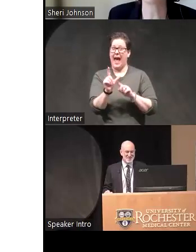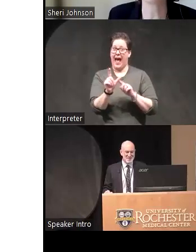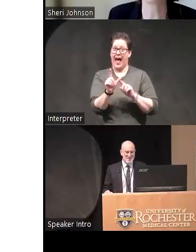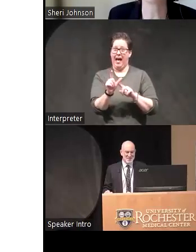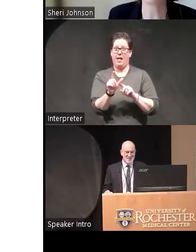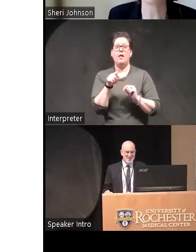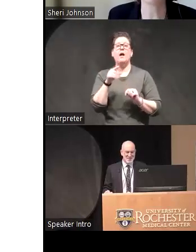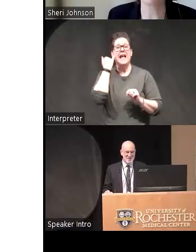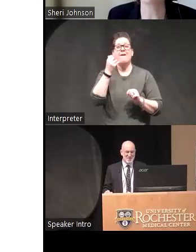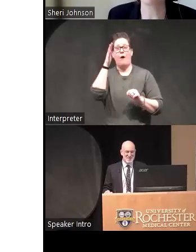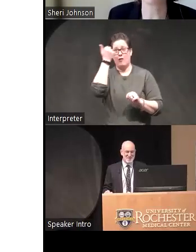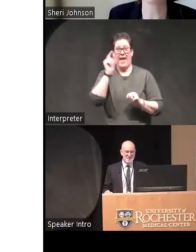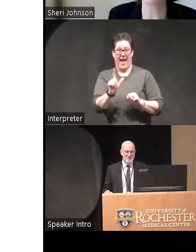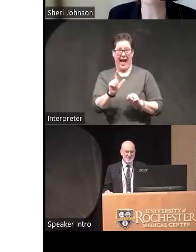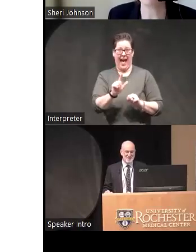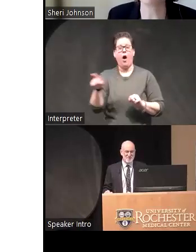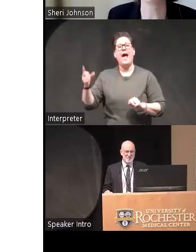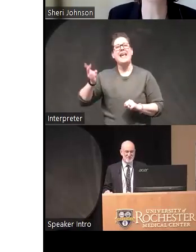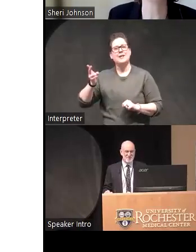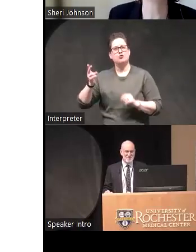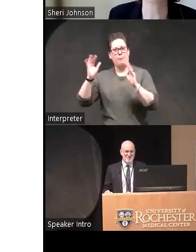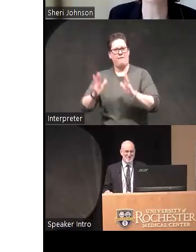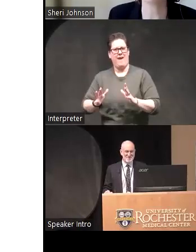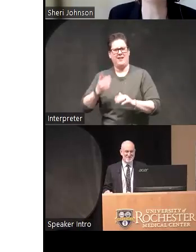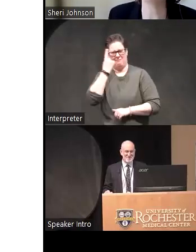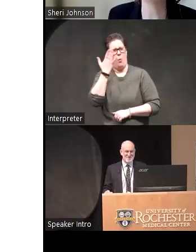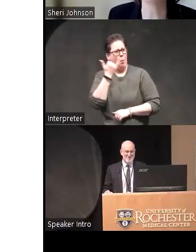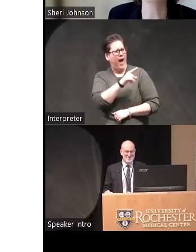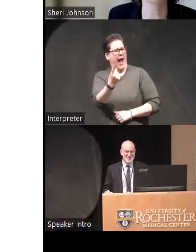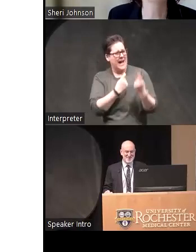history Professor who wonders why she gets lots of questions about suicidality and bipolar disorder